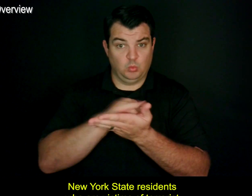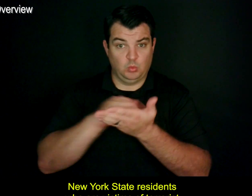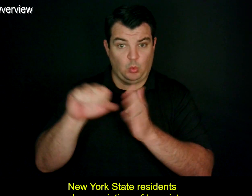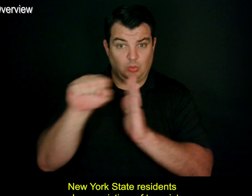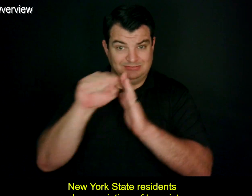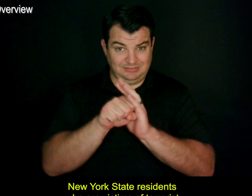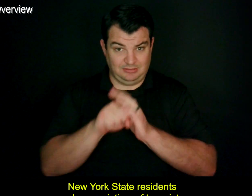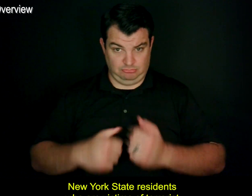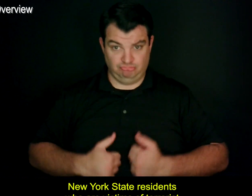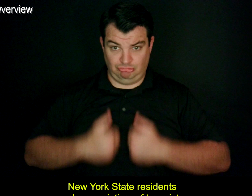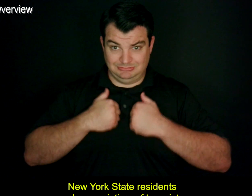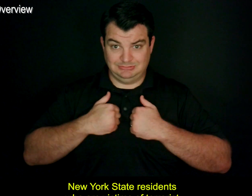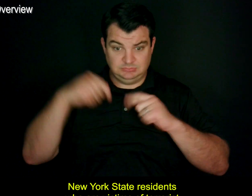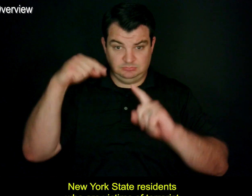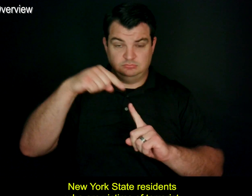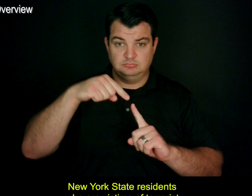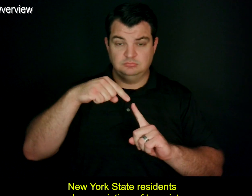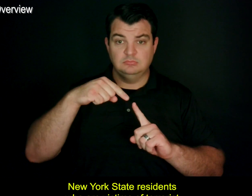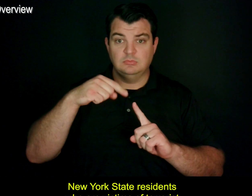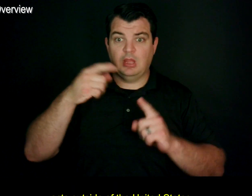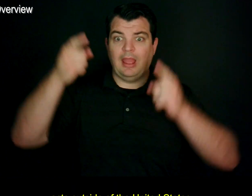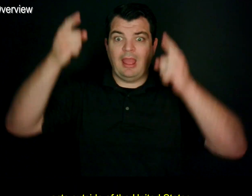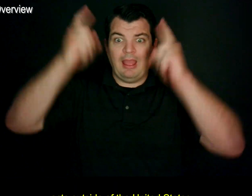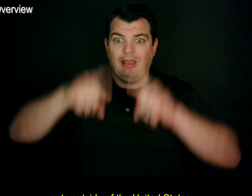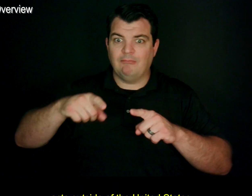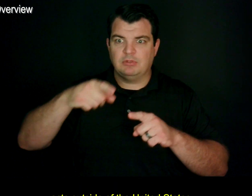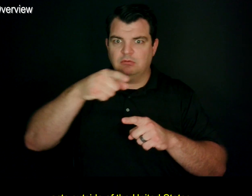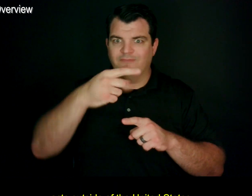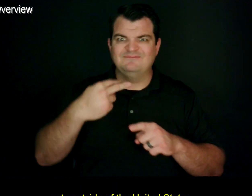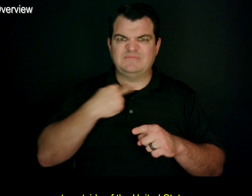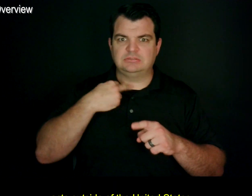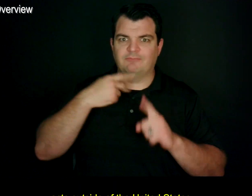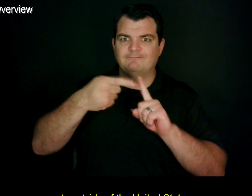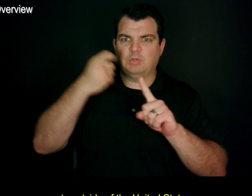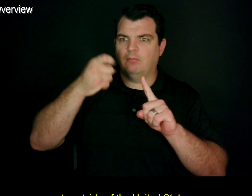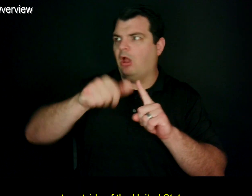New York State residents who are victims of terrorist acts outside of the United States.